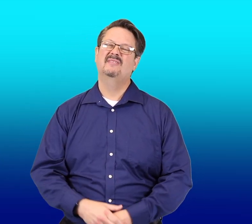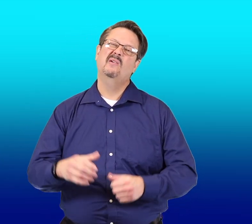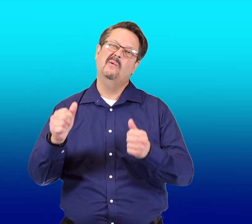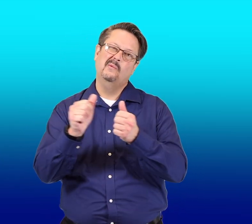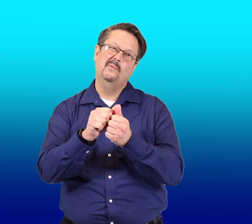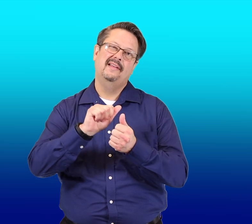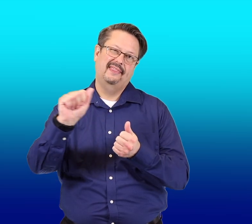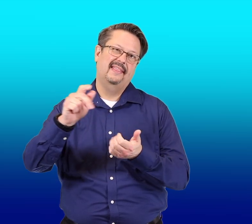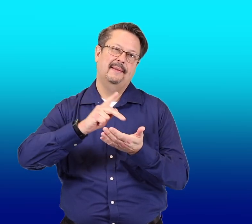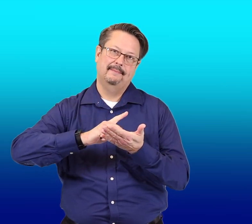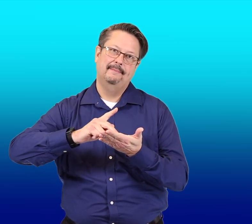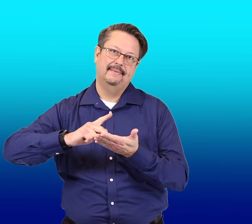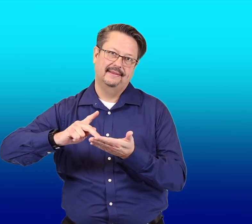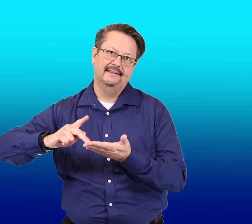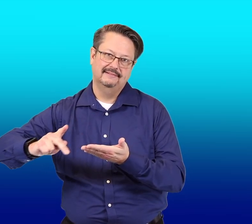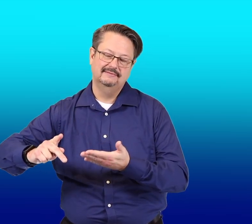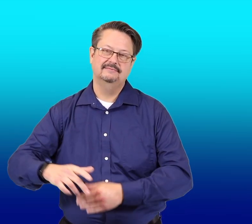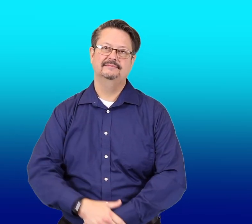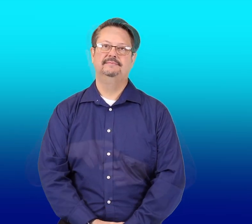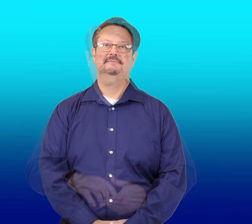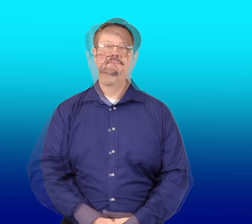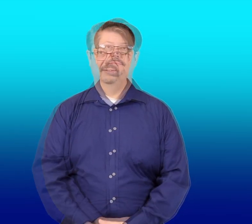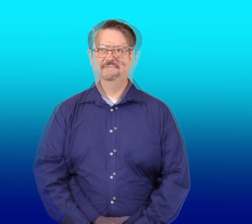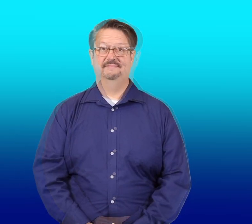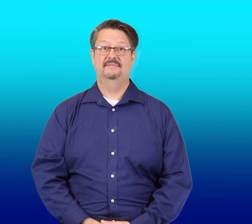with a pen.